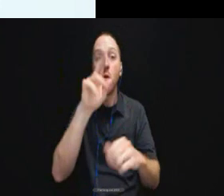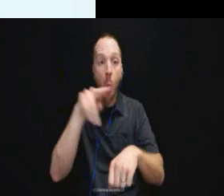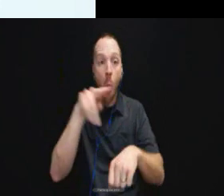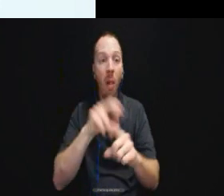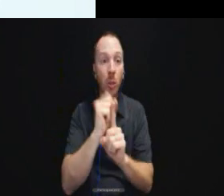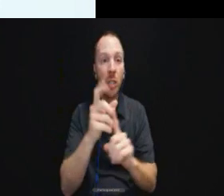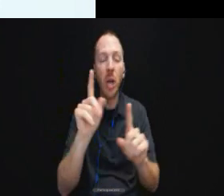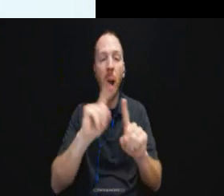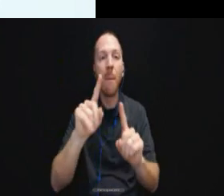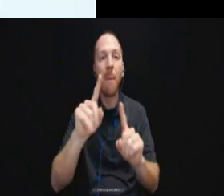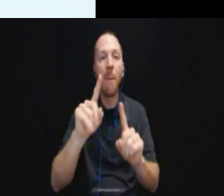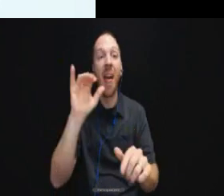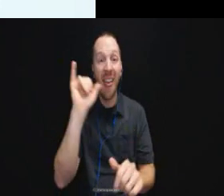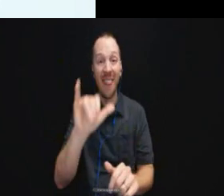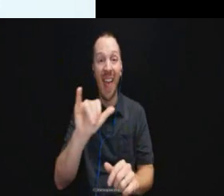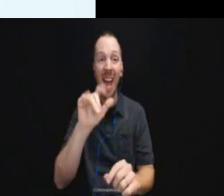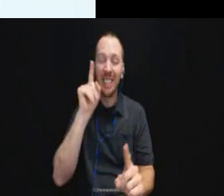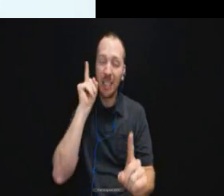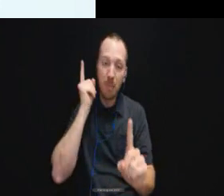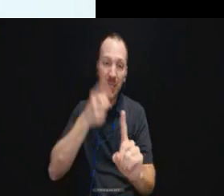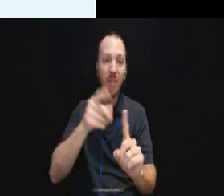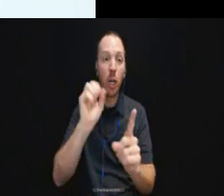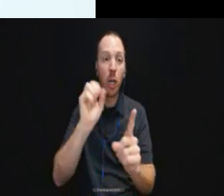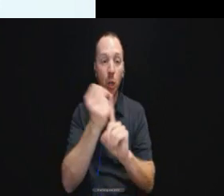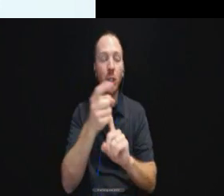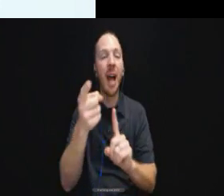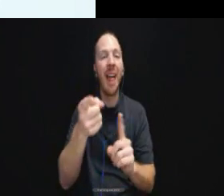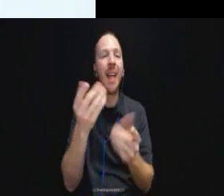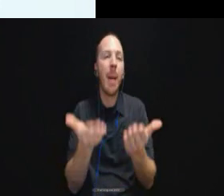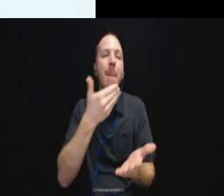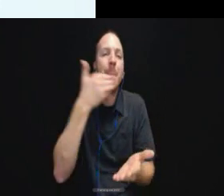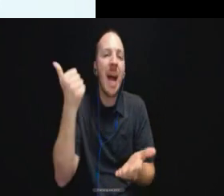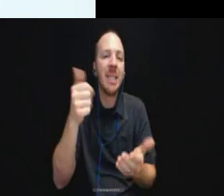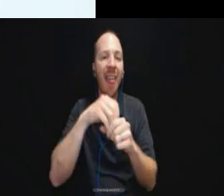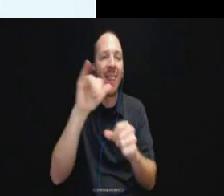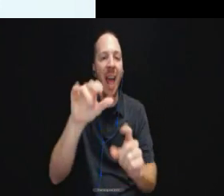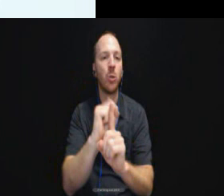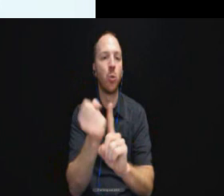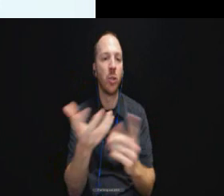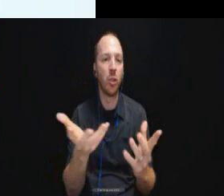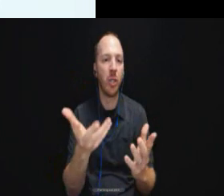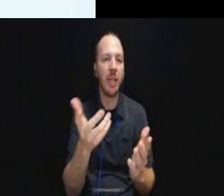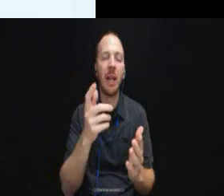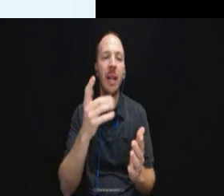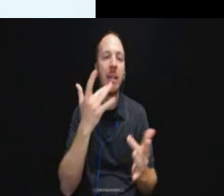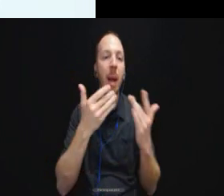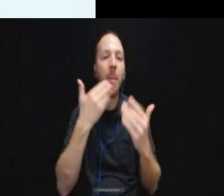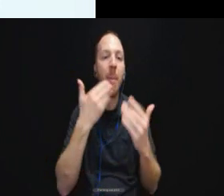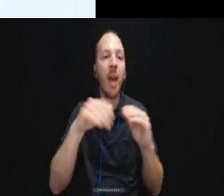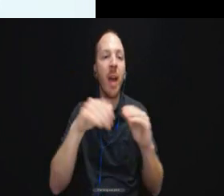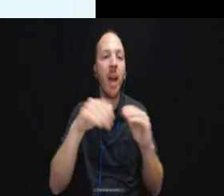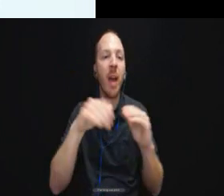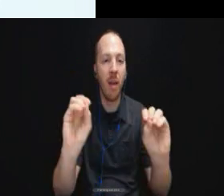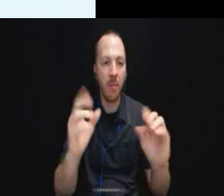But then this other point is really important, too.